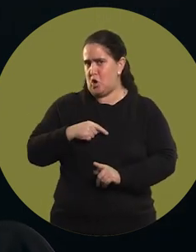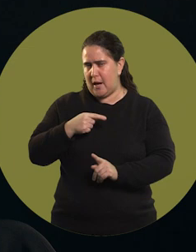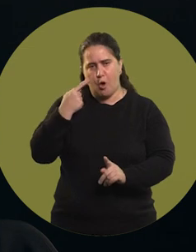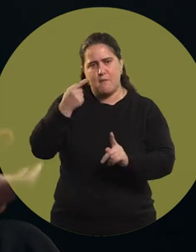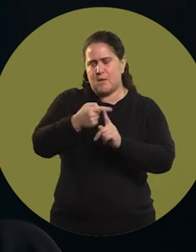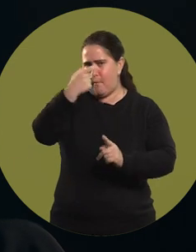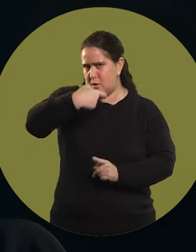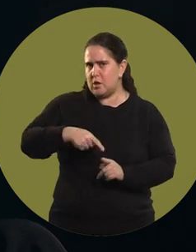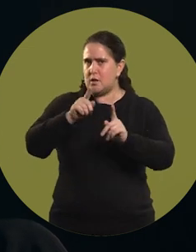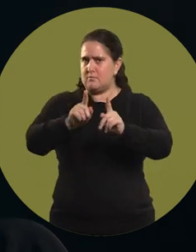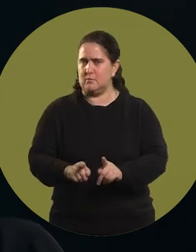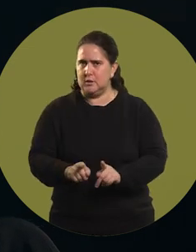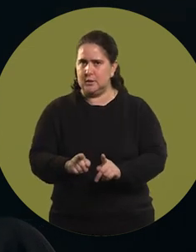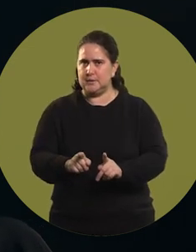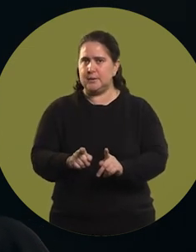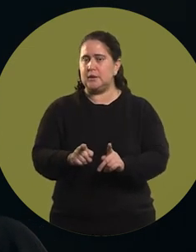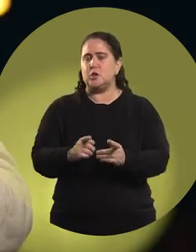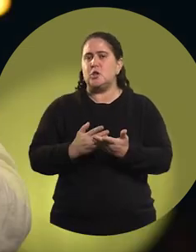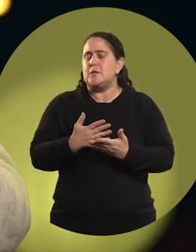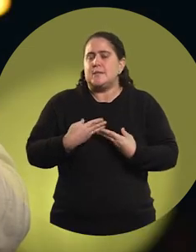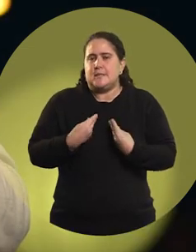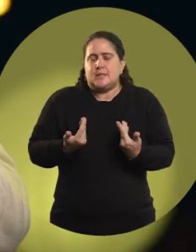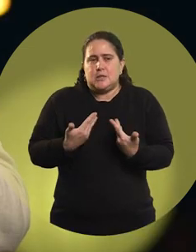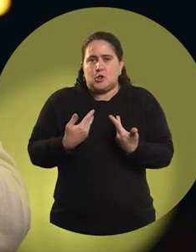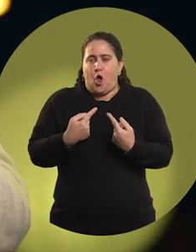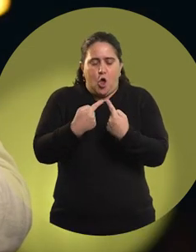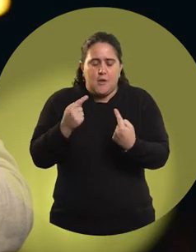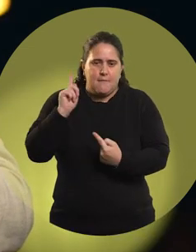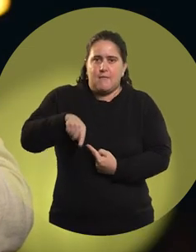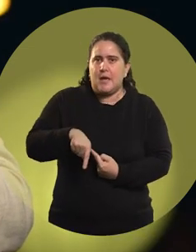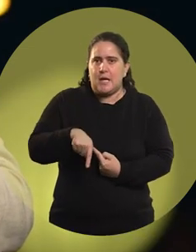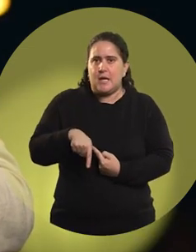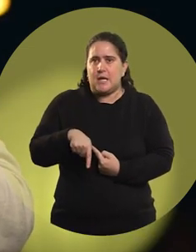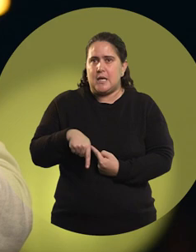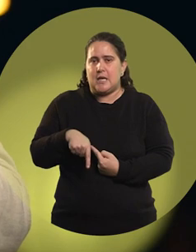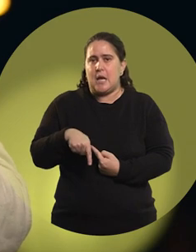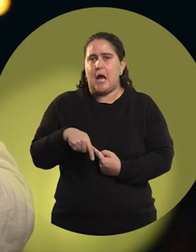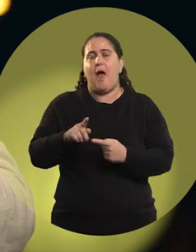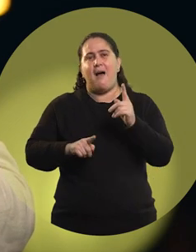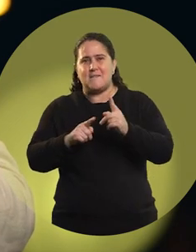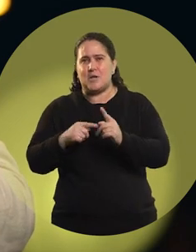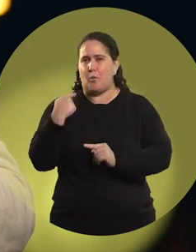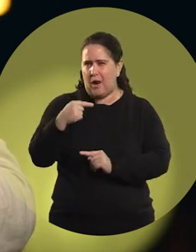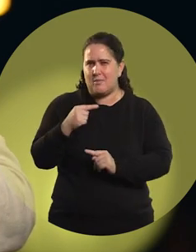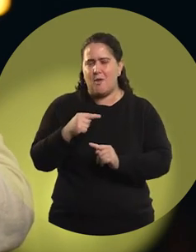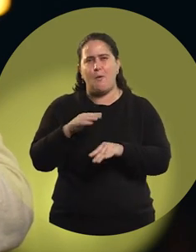in our personal goals. I feel that everything that happens to us, even the bad times,